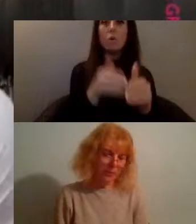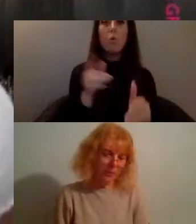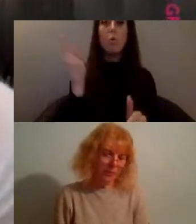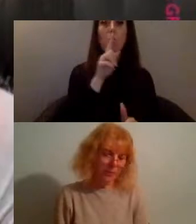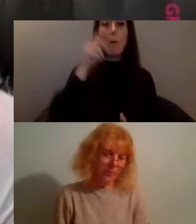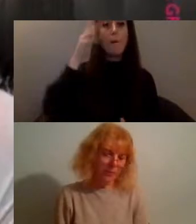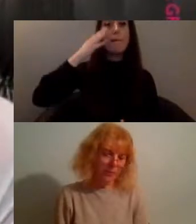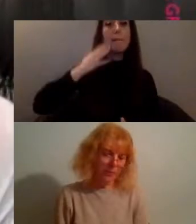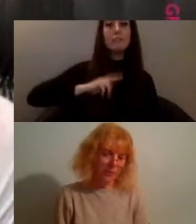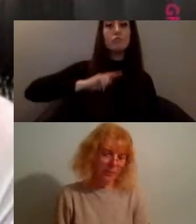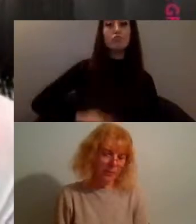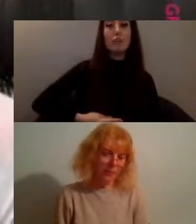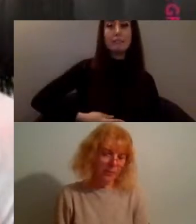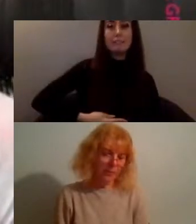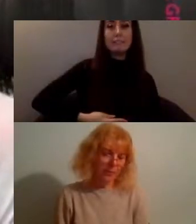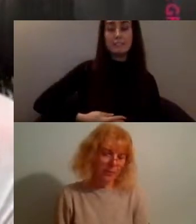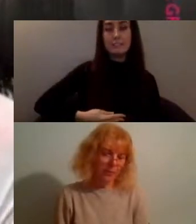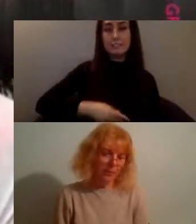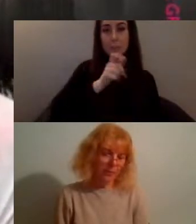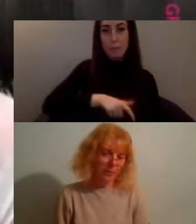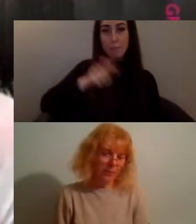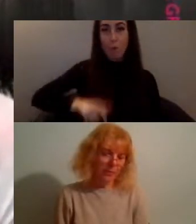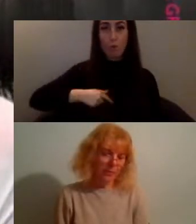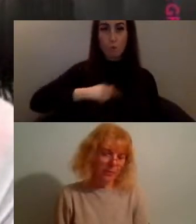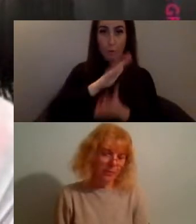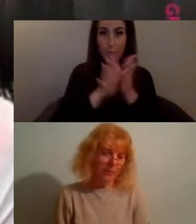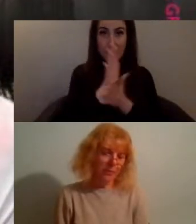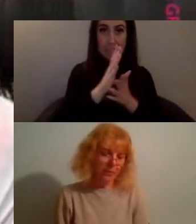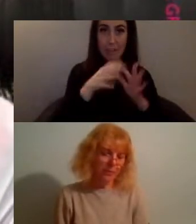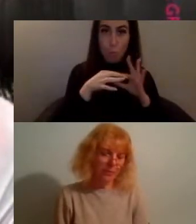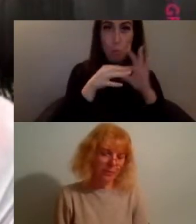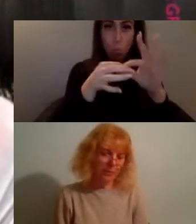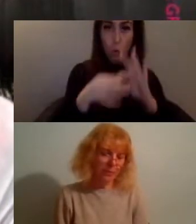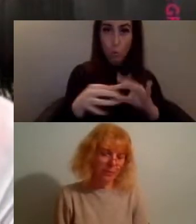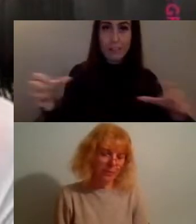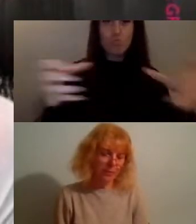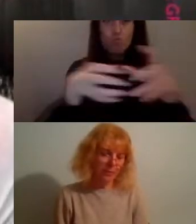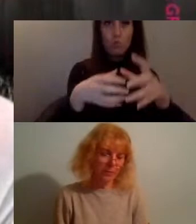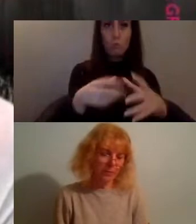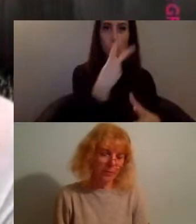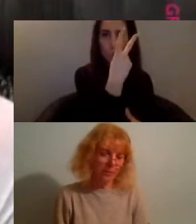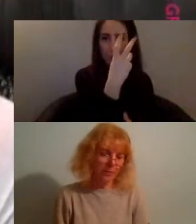means is that usually I work with a group of maybe 20 black trans people to create an archive